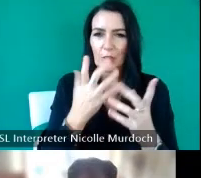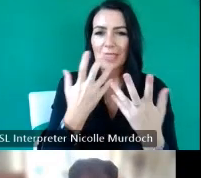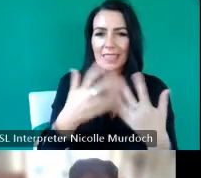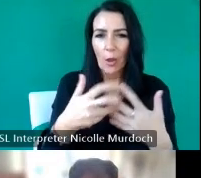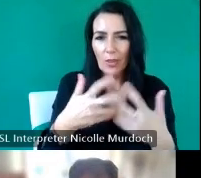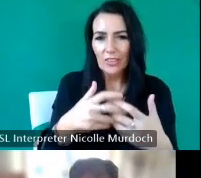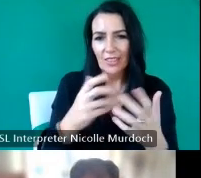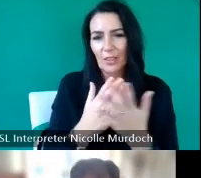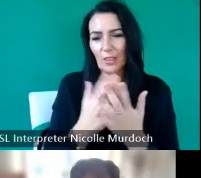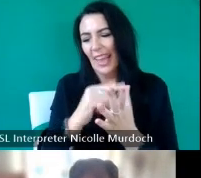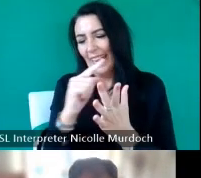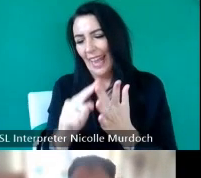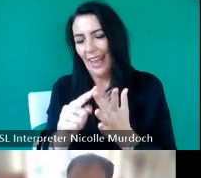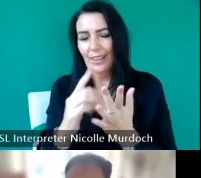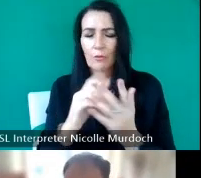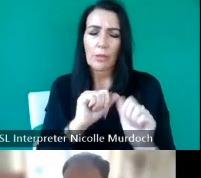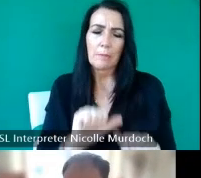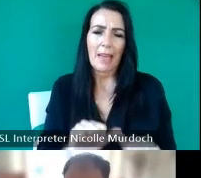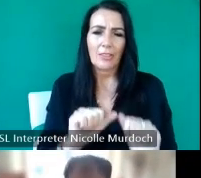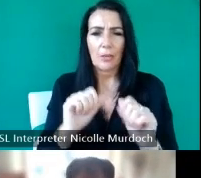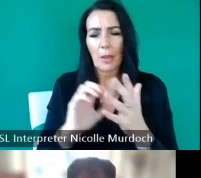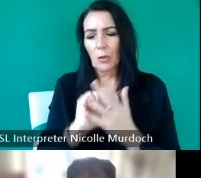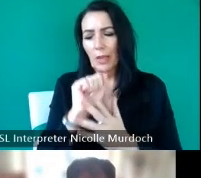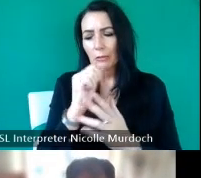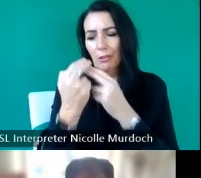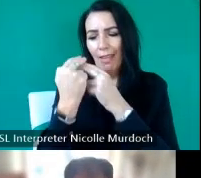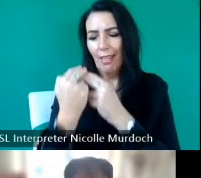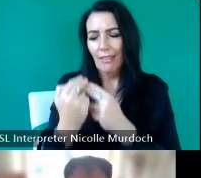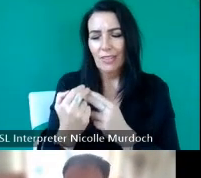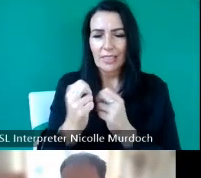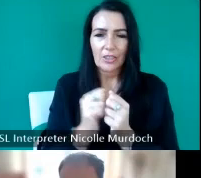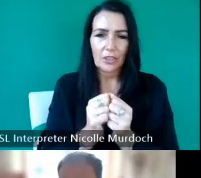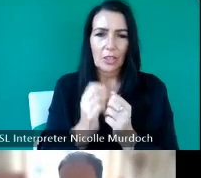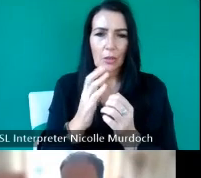really passionate about cultural heritage kind of through in preservation through that Innovation